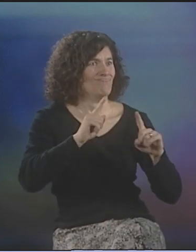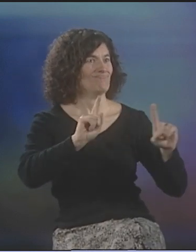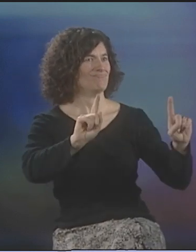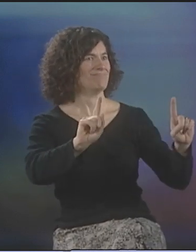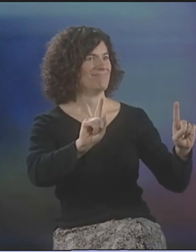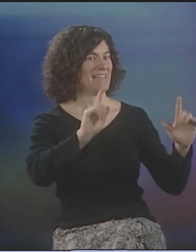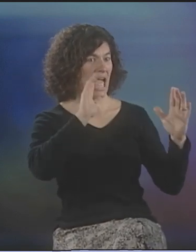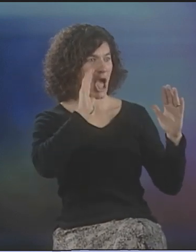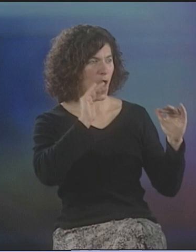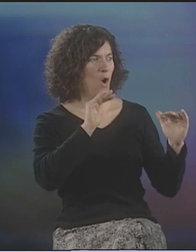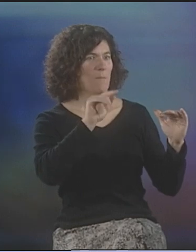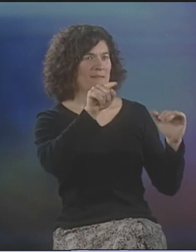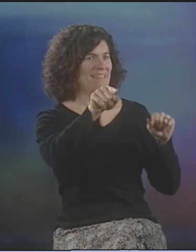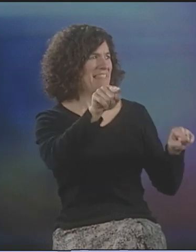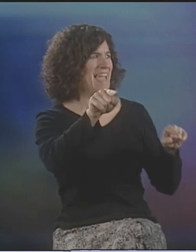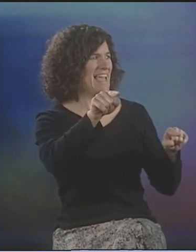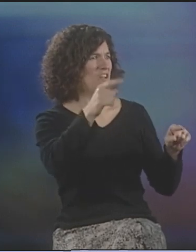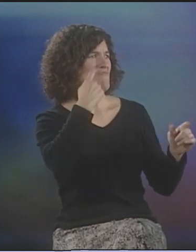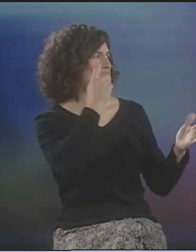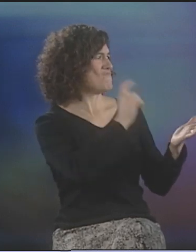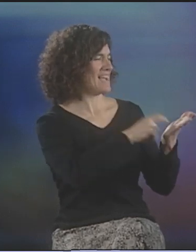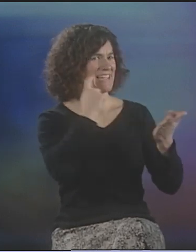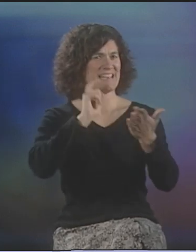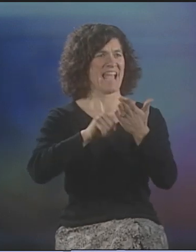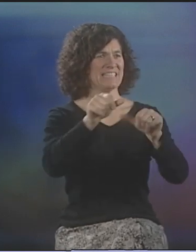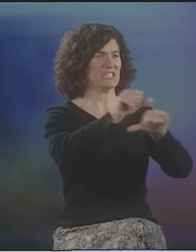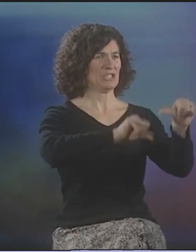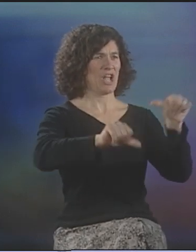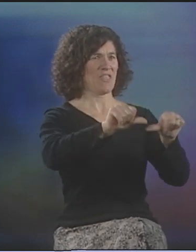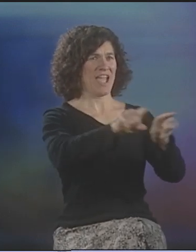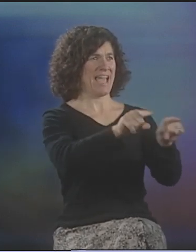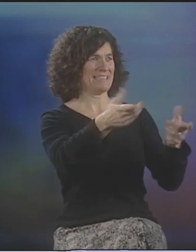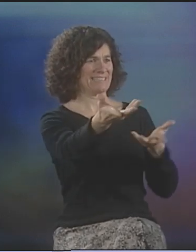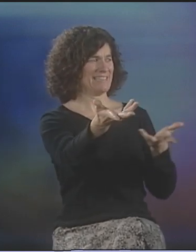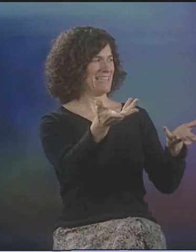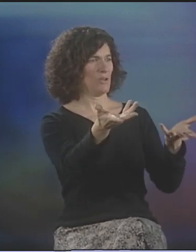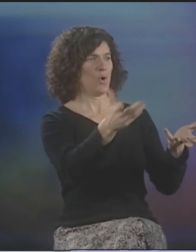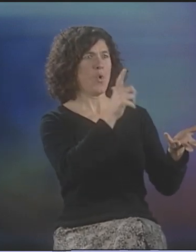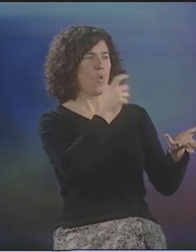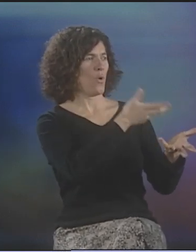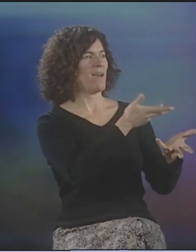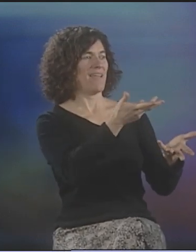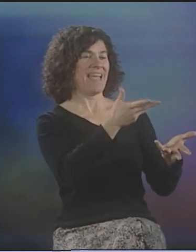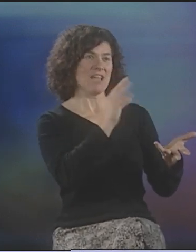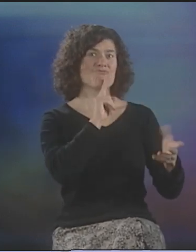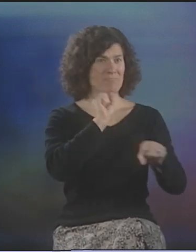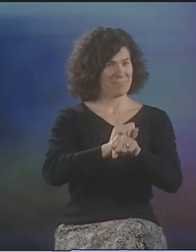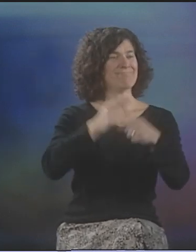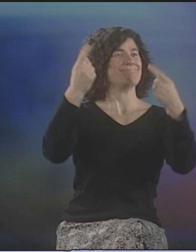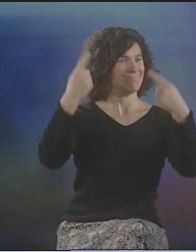ABOUT THE EFFECTIVENESS OF THE COMMUNICATION, ABOUT WHETHER THESE TWO LUMINARIES WOULD BE ABLE TO RECOGNIZE EACH OTHER'S GREATNESS,